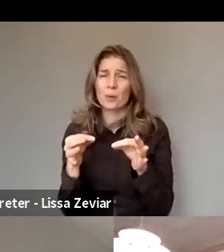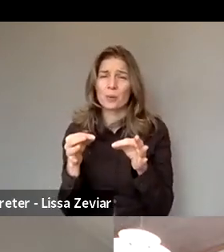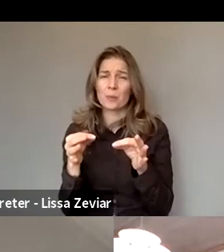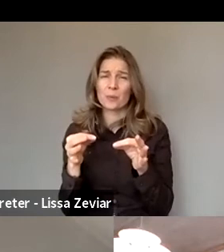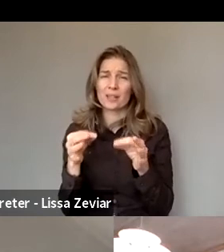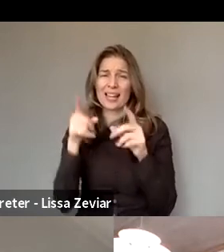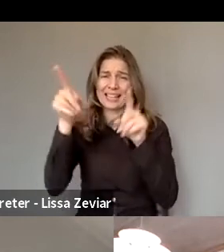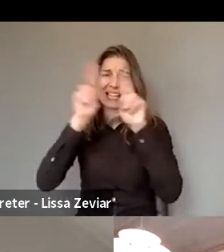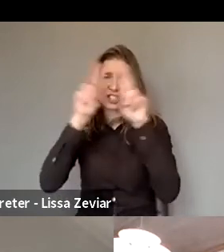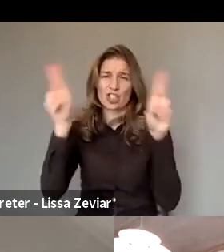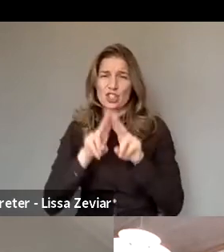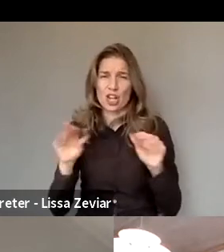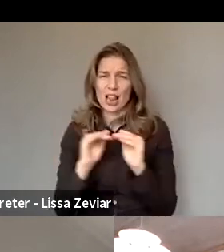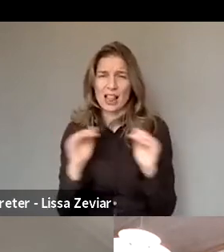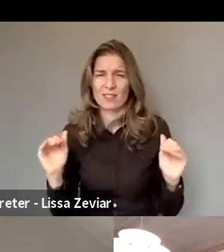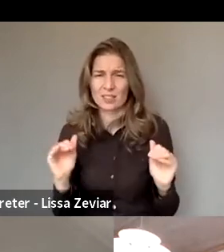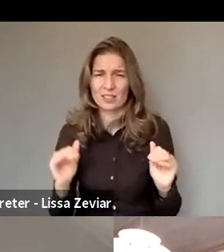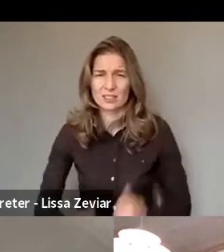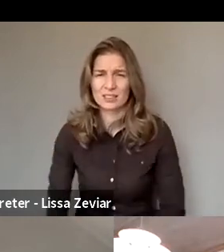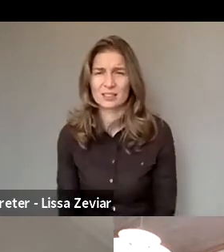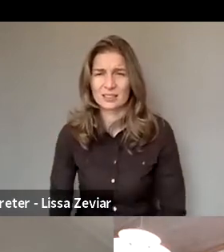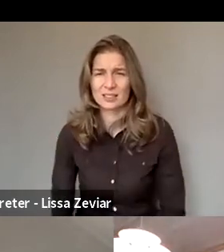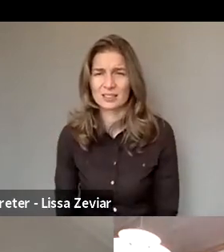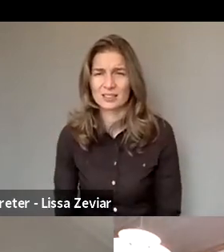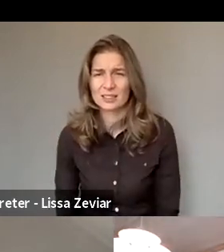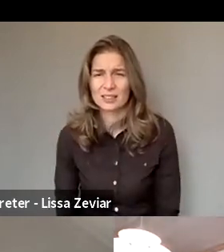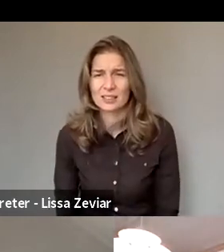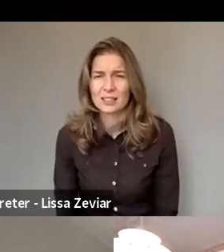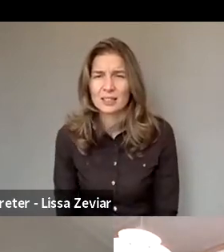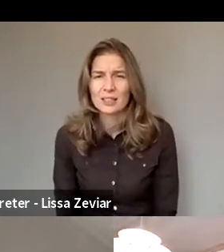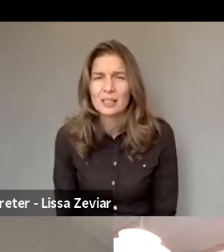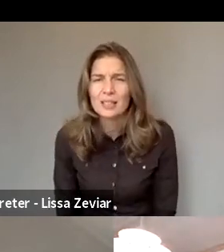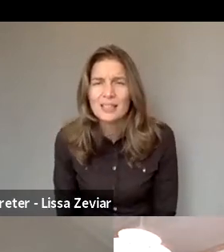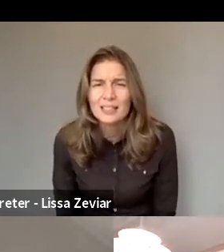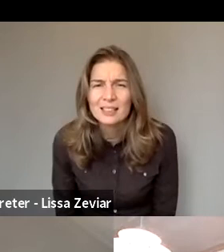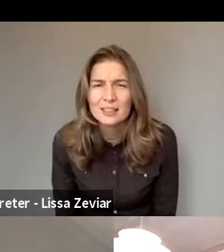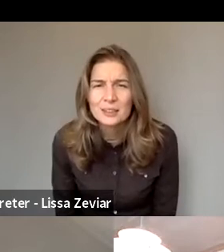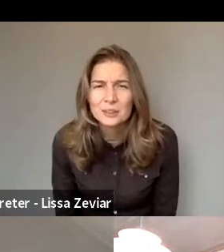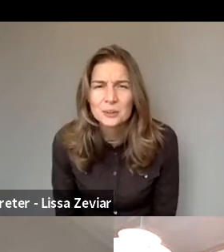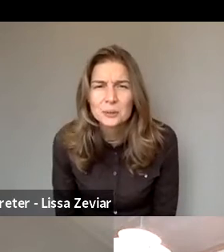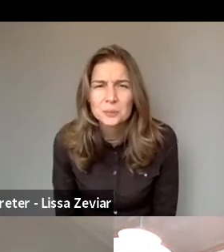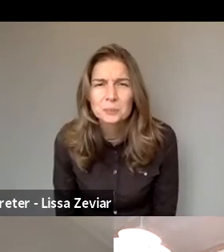I hope that answers your question. Thank you, Claire. I was informed that Lesia is still here,